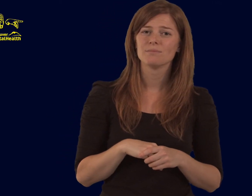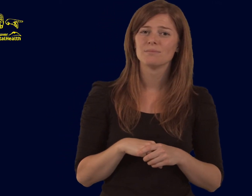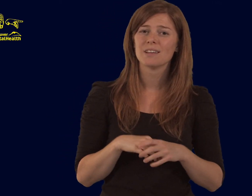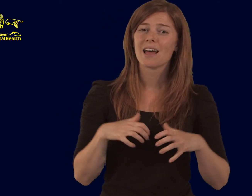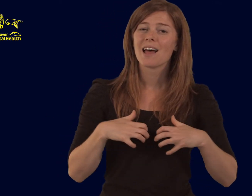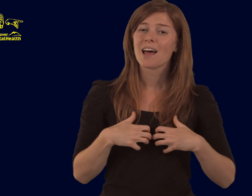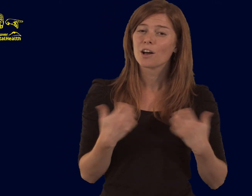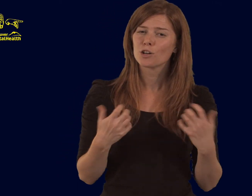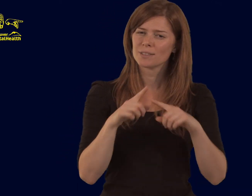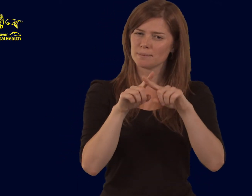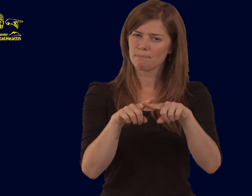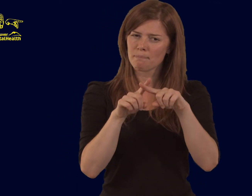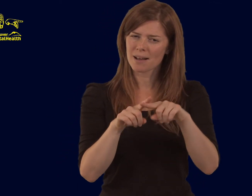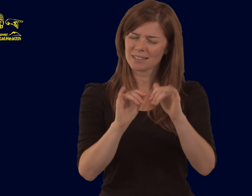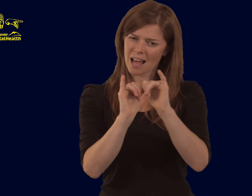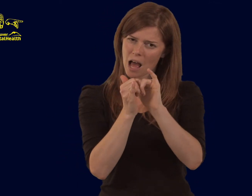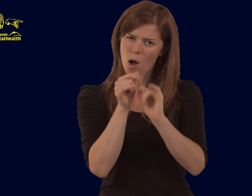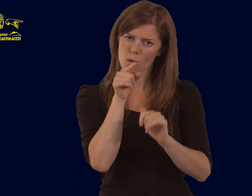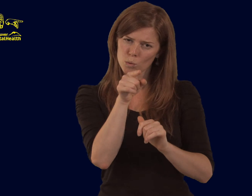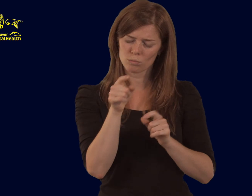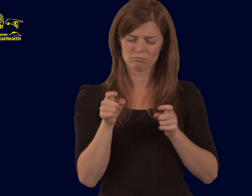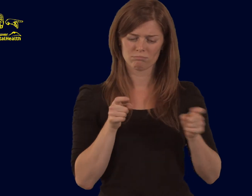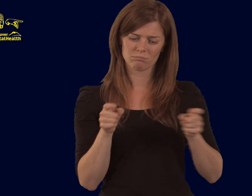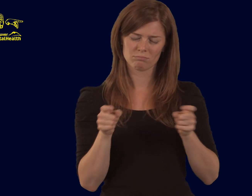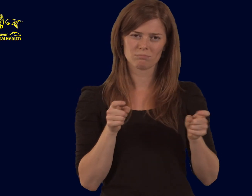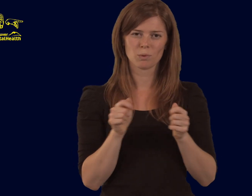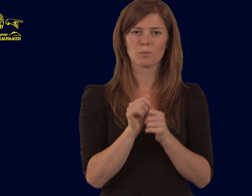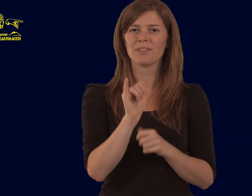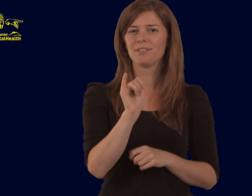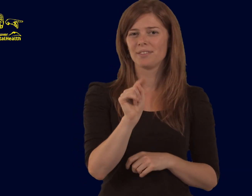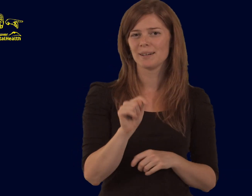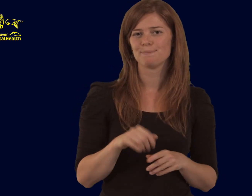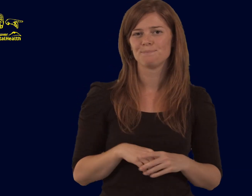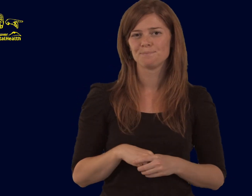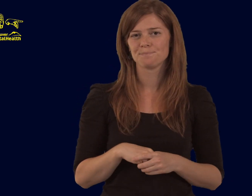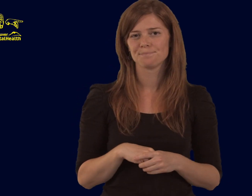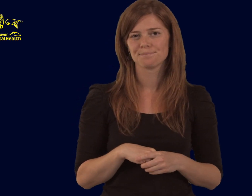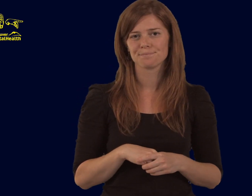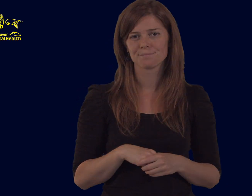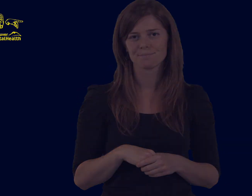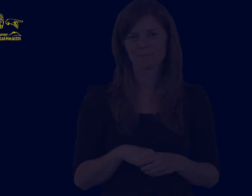Anger depends on how you deal with it.